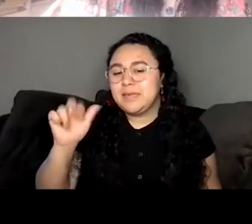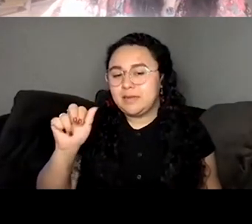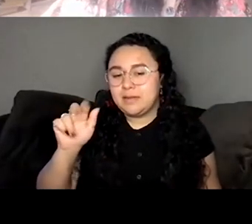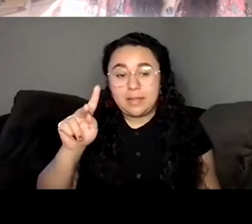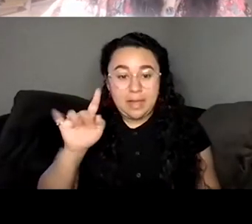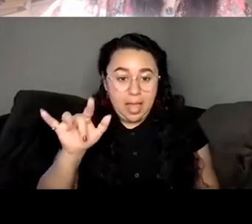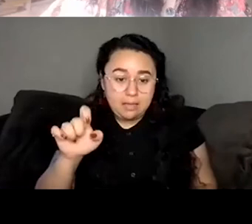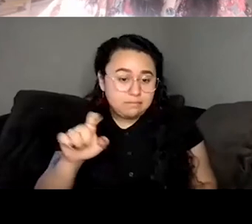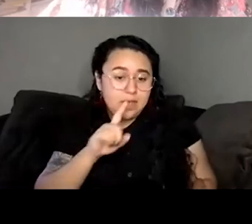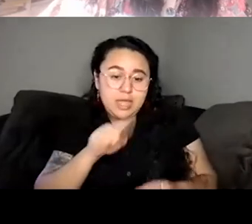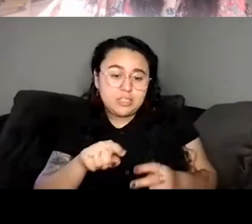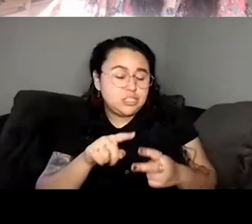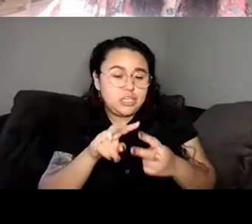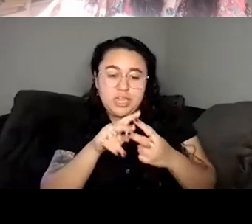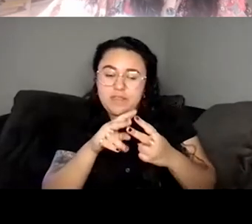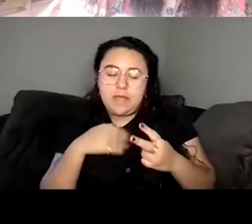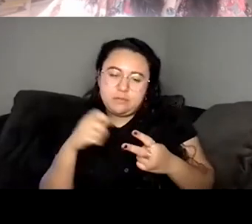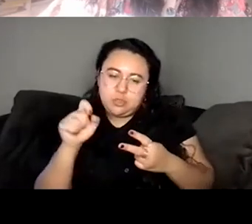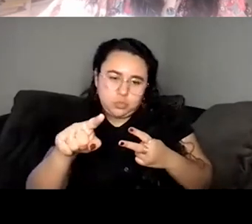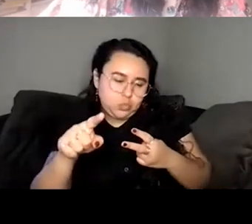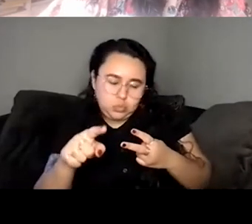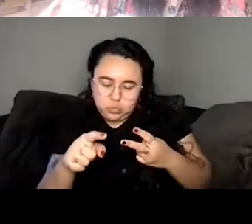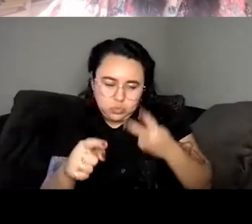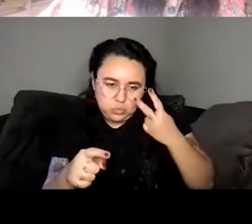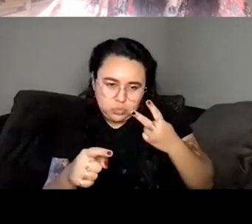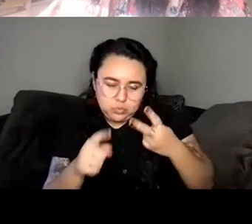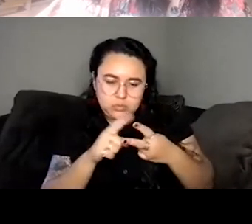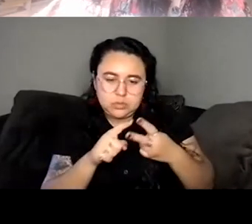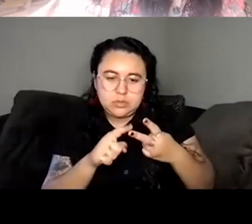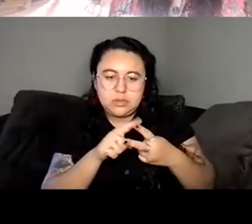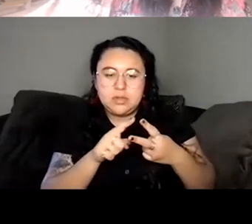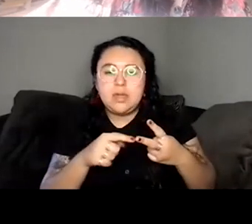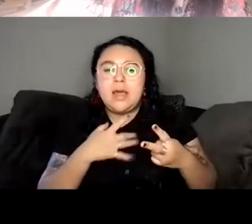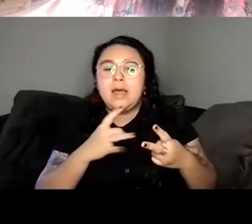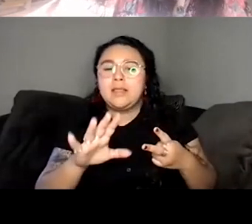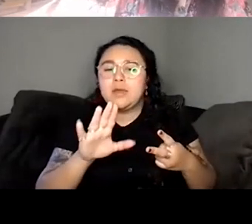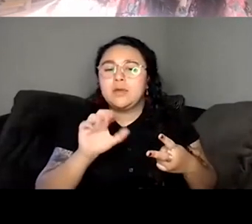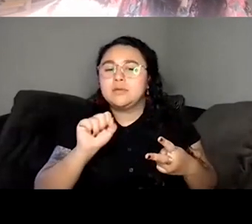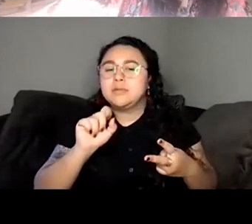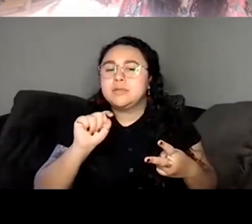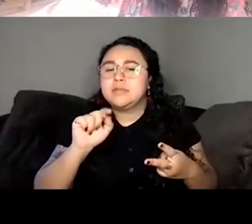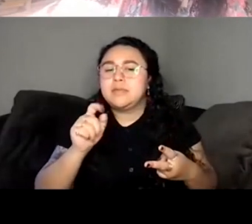I have to. I like the Stephen King references and I want to know your favorite Stephen King